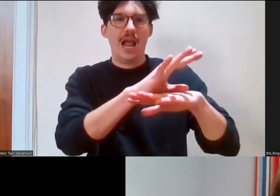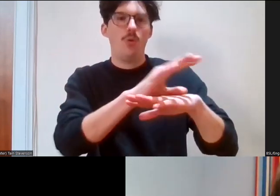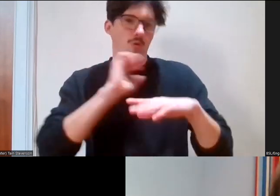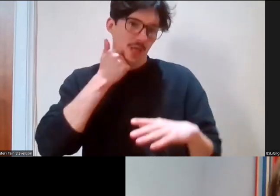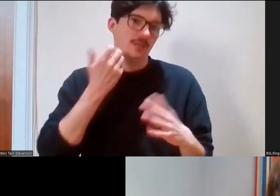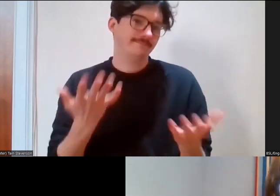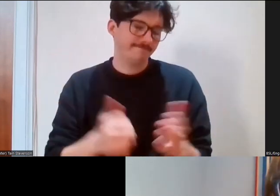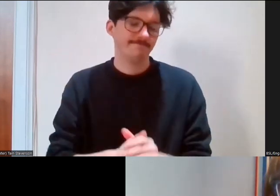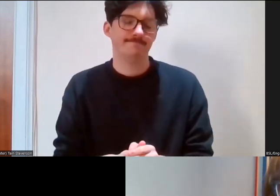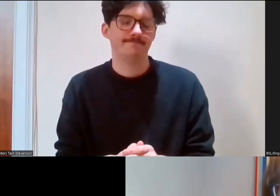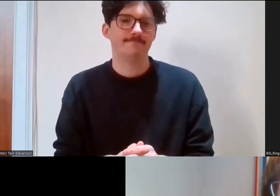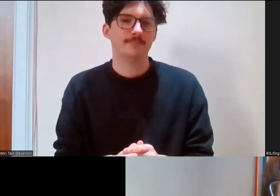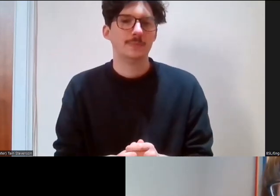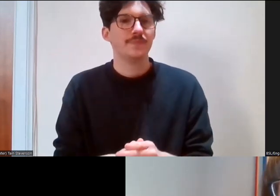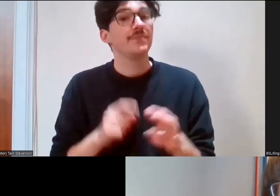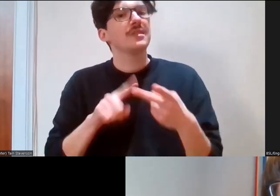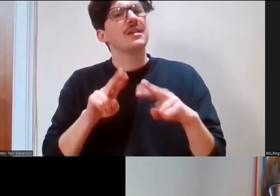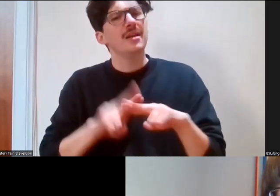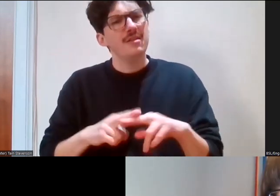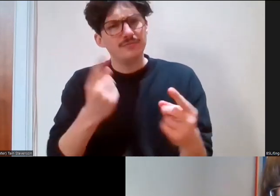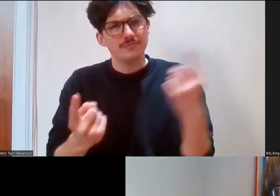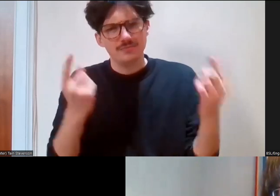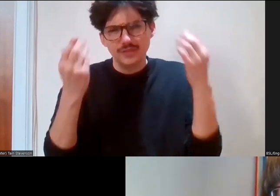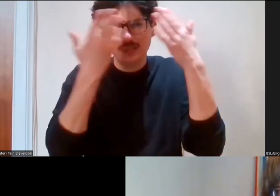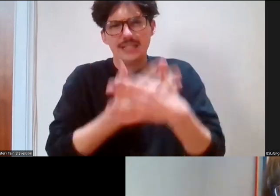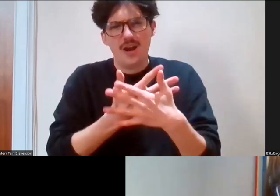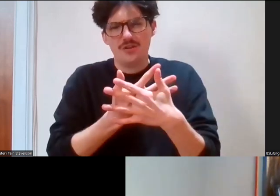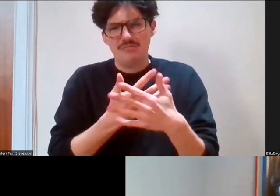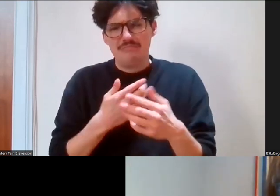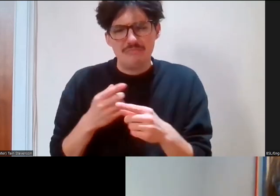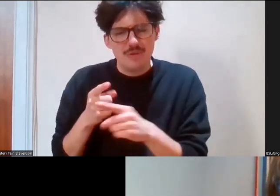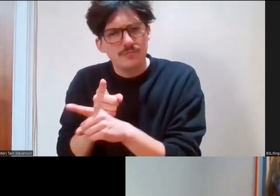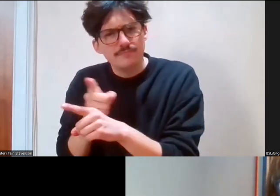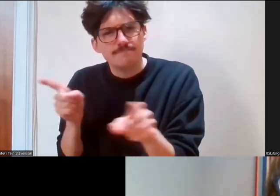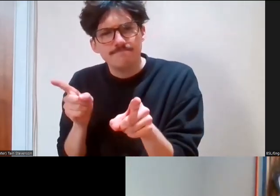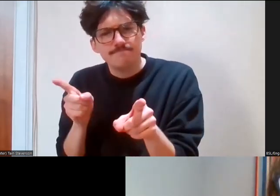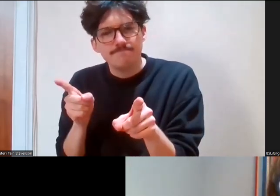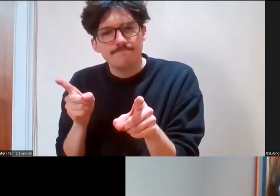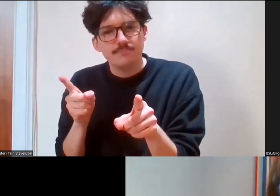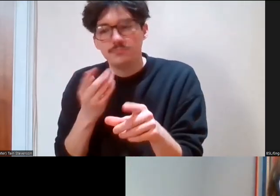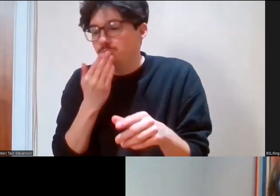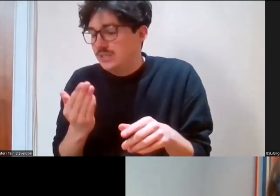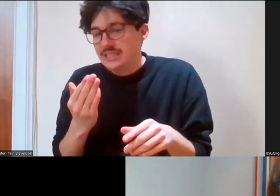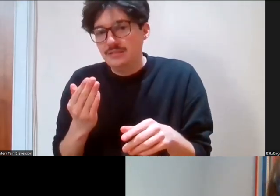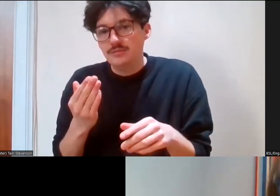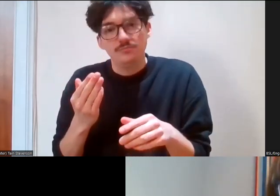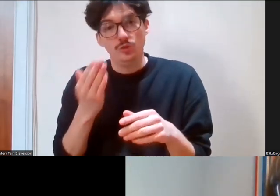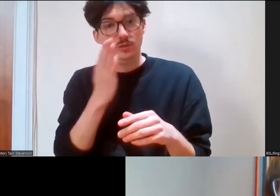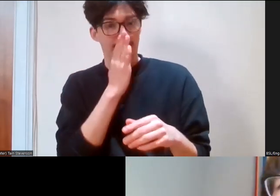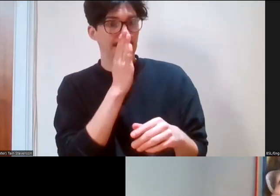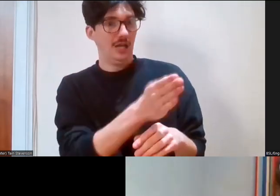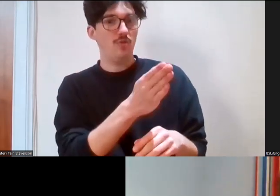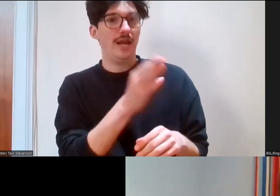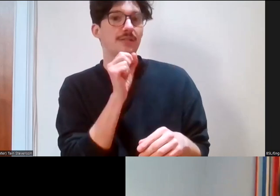have any concerns at all around anyone else in this space, feel free to direct message the other